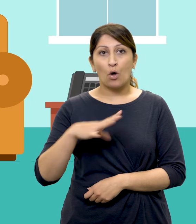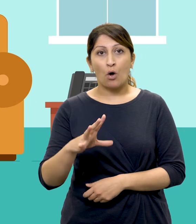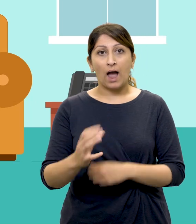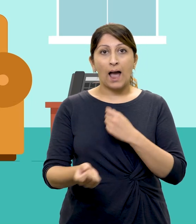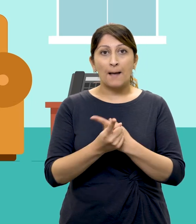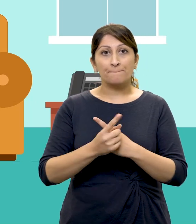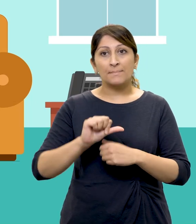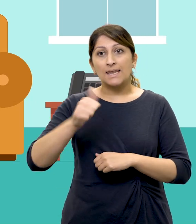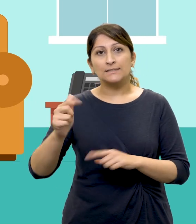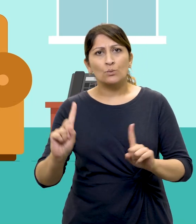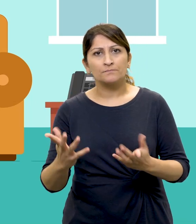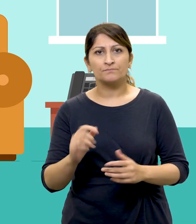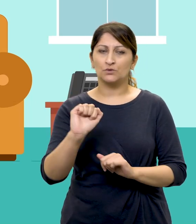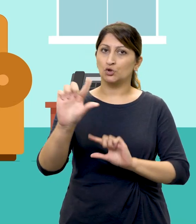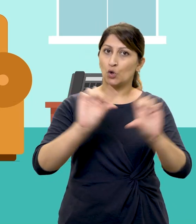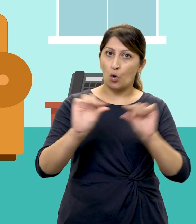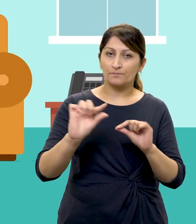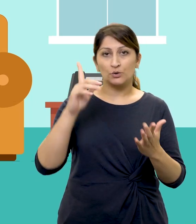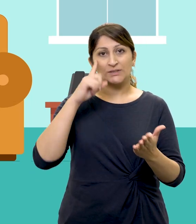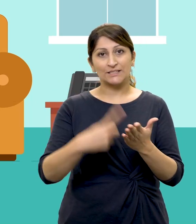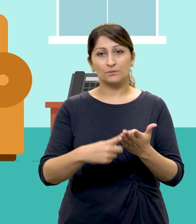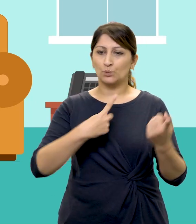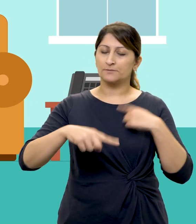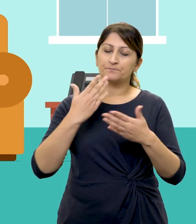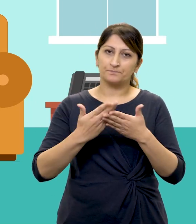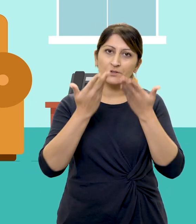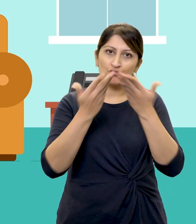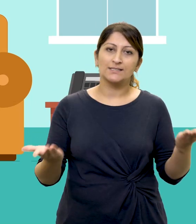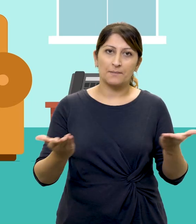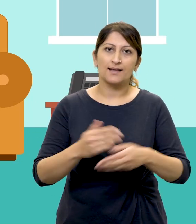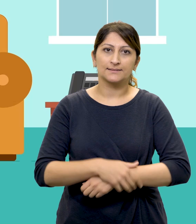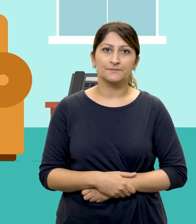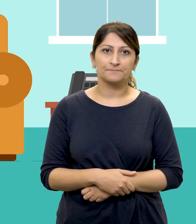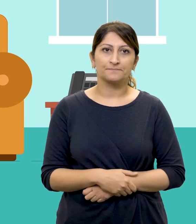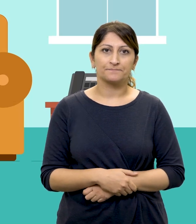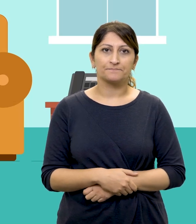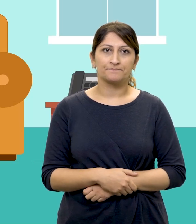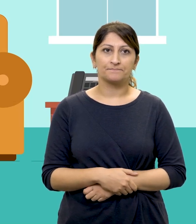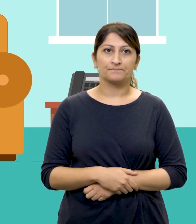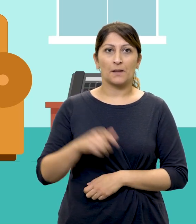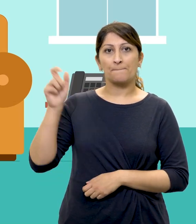you want to happen. Your choices and decisions will be respected and wherever possible people